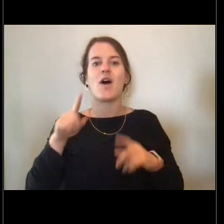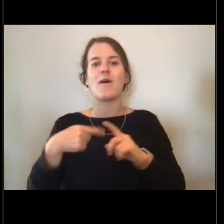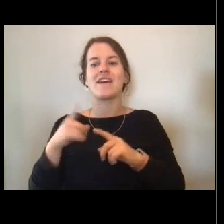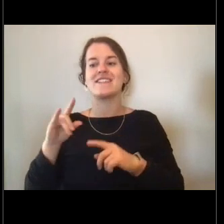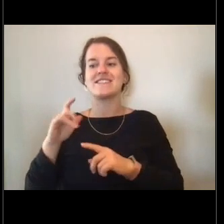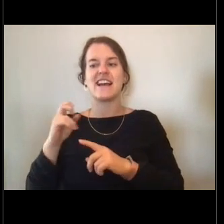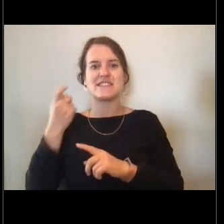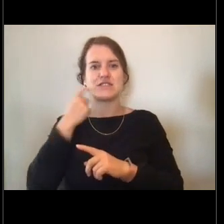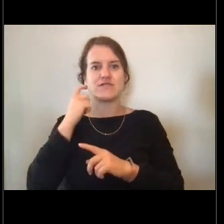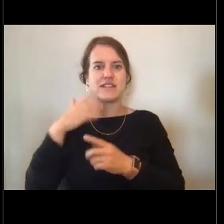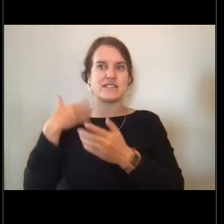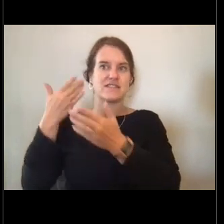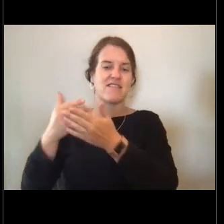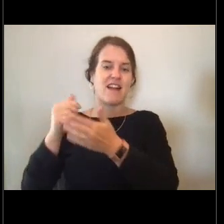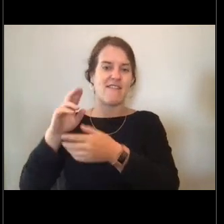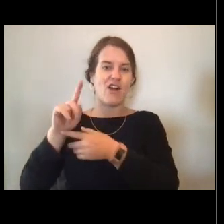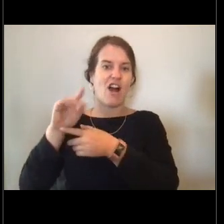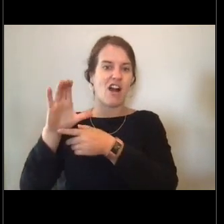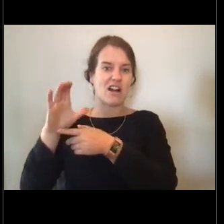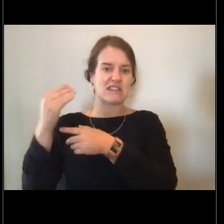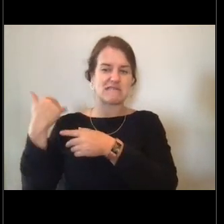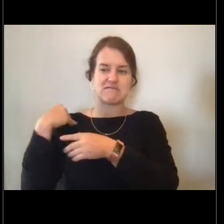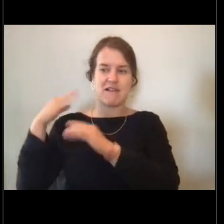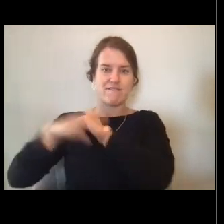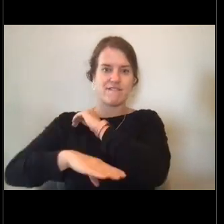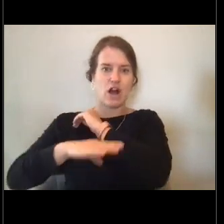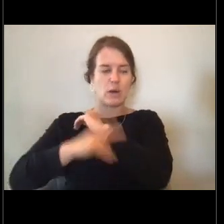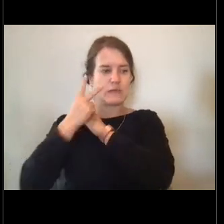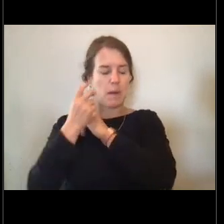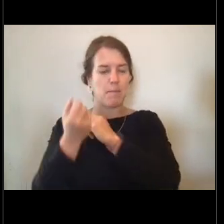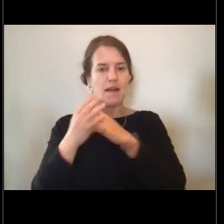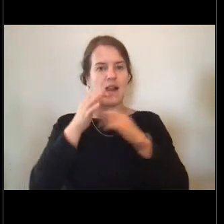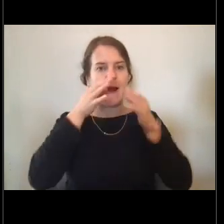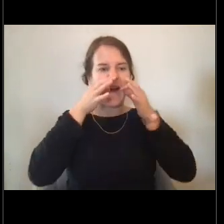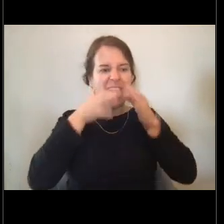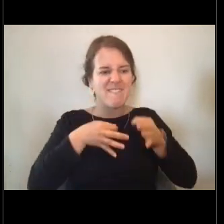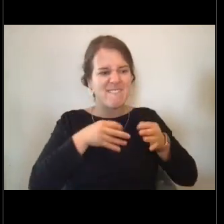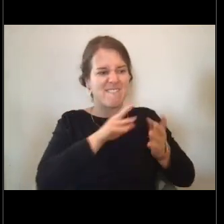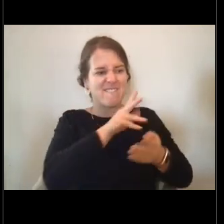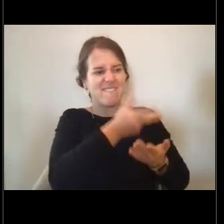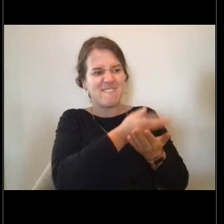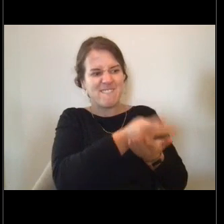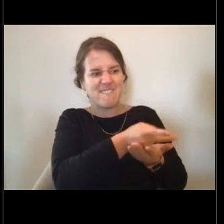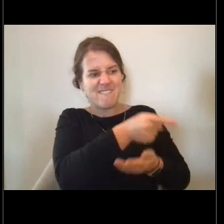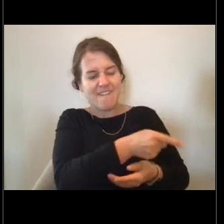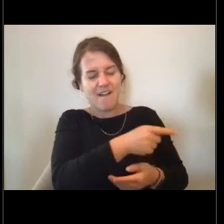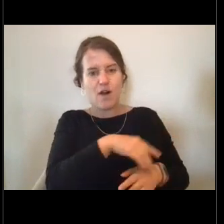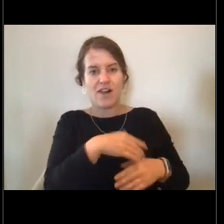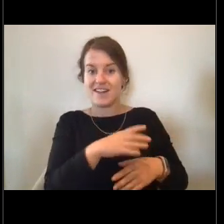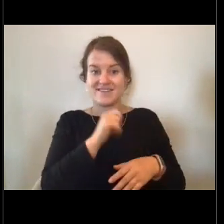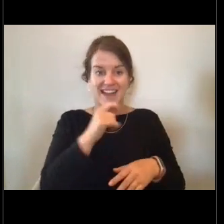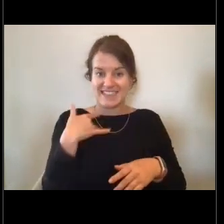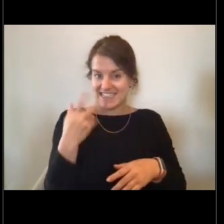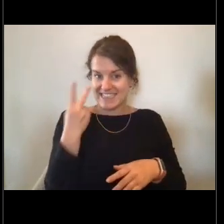we got to see a bunch of walruses, which was pretty cool. We don't normally see those when we work further south